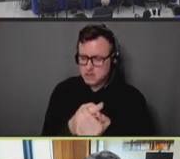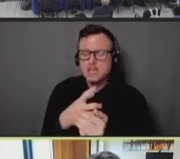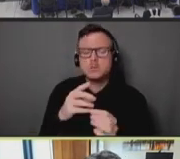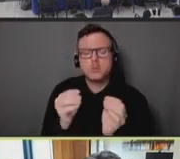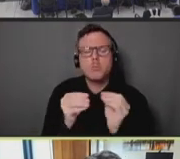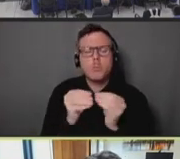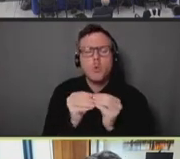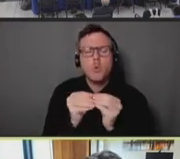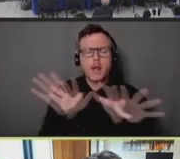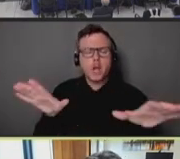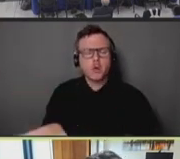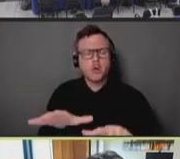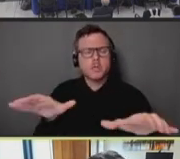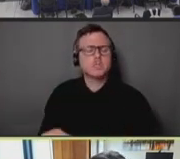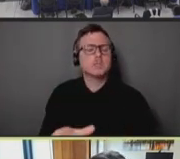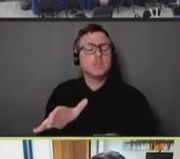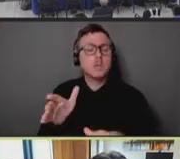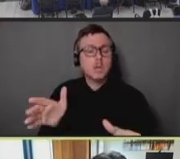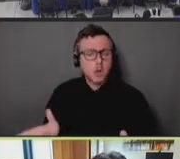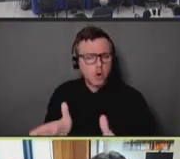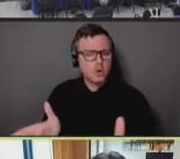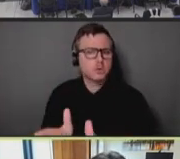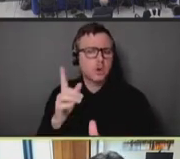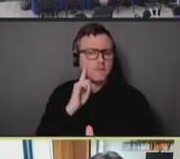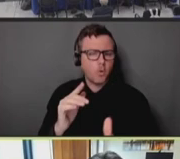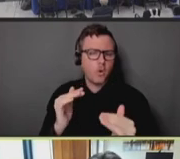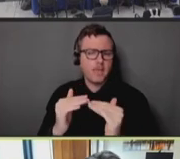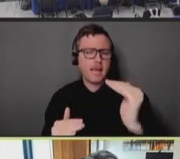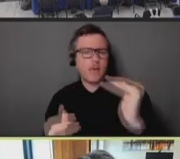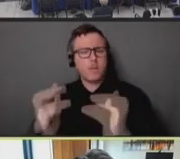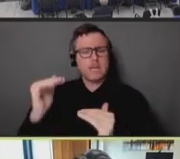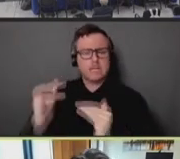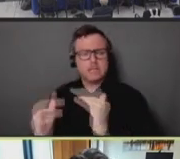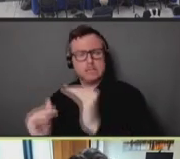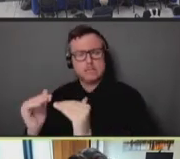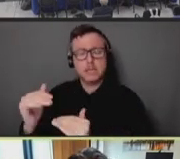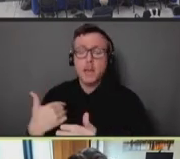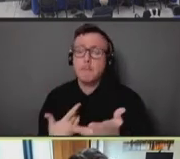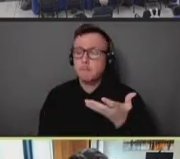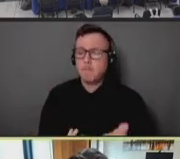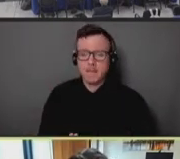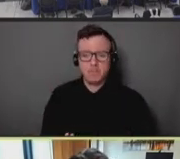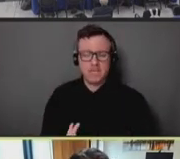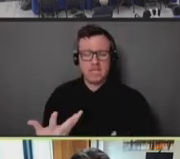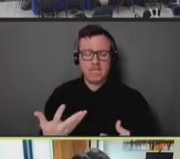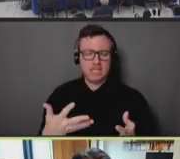respect to our inequities. And it does make me wonder whether there's just some innate bias